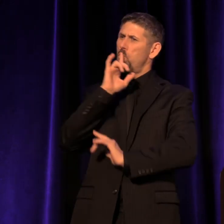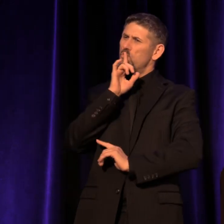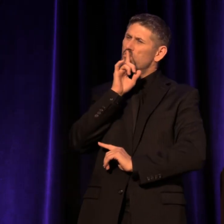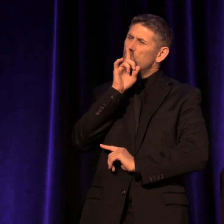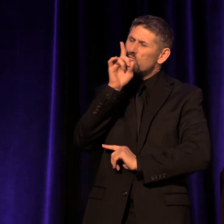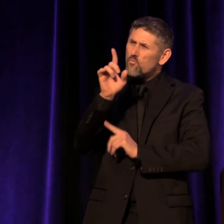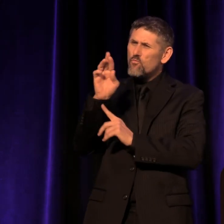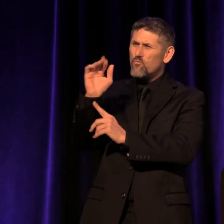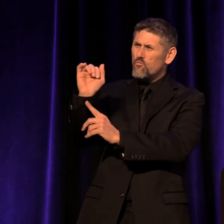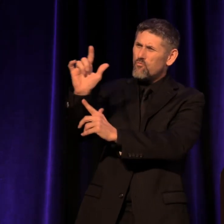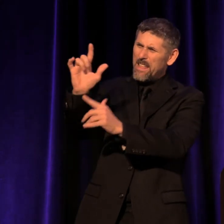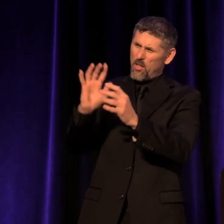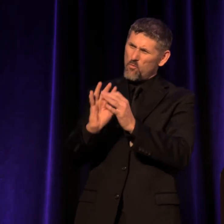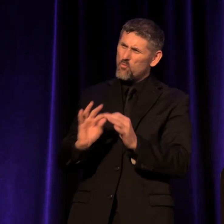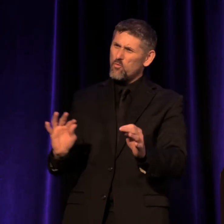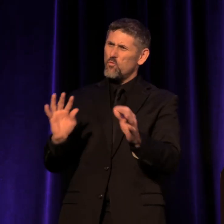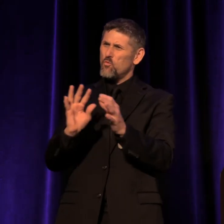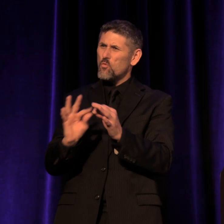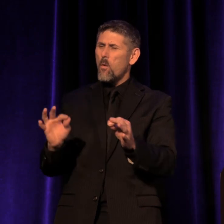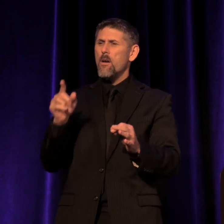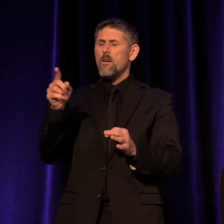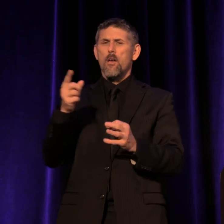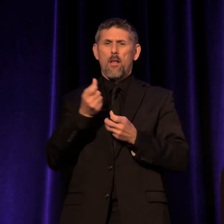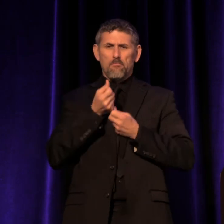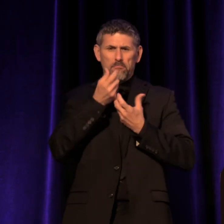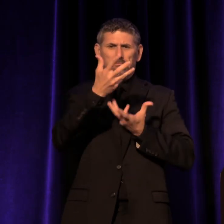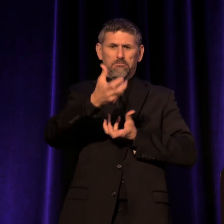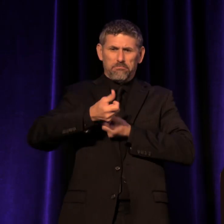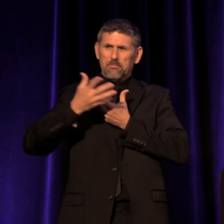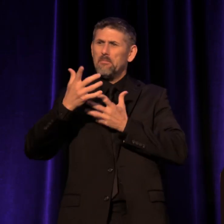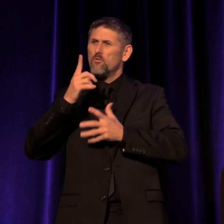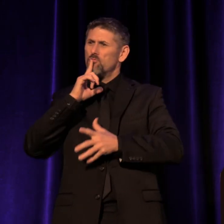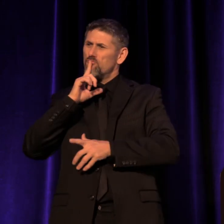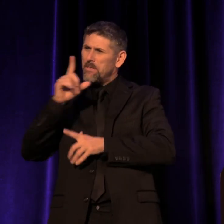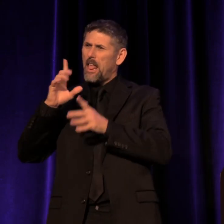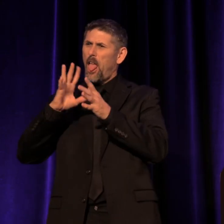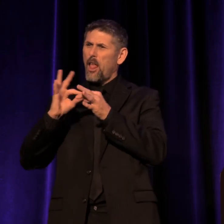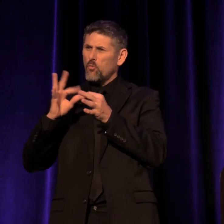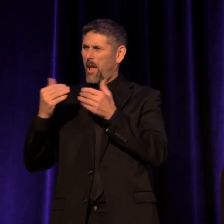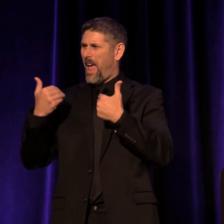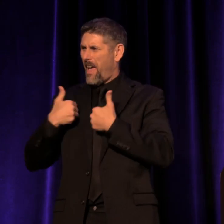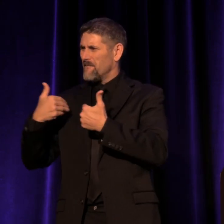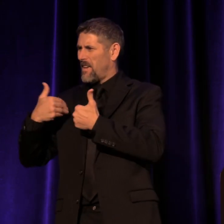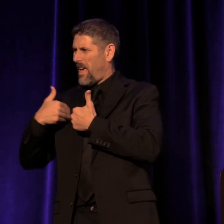telling the many different stories that exist and really committing to your own.